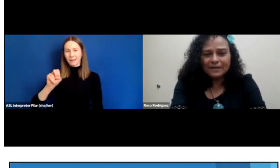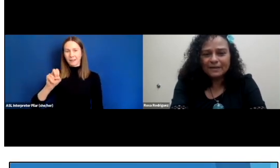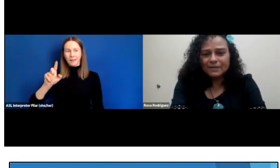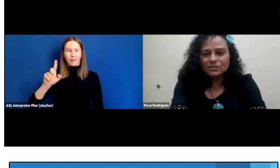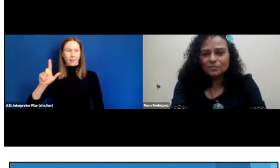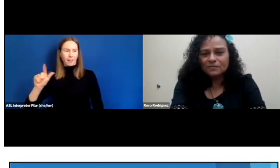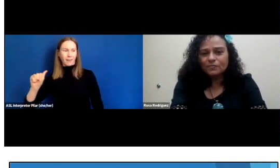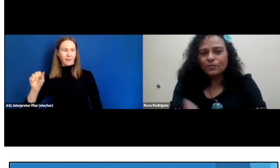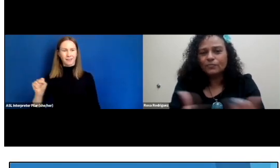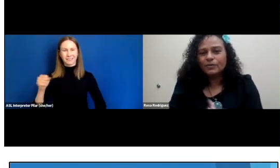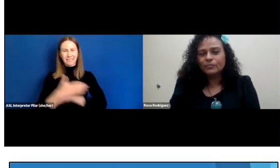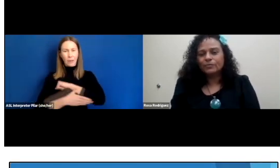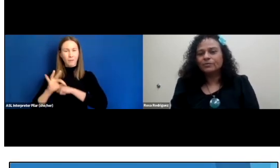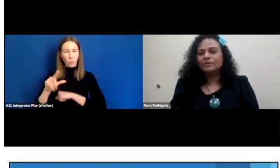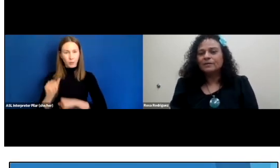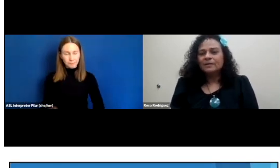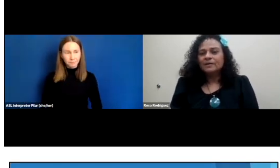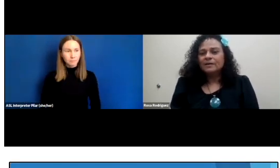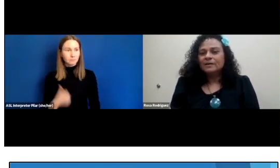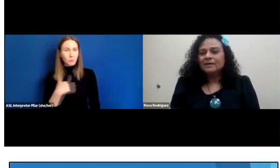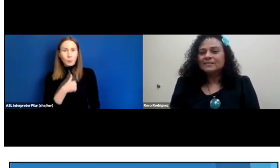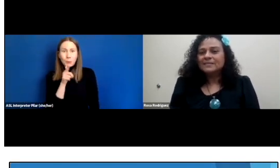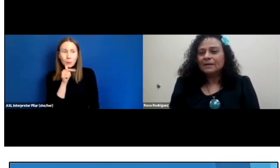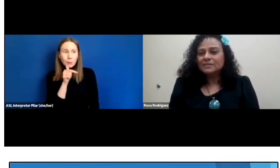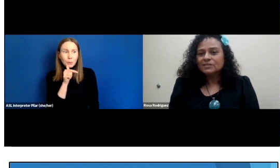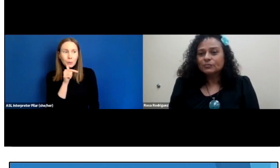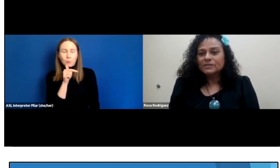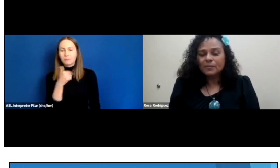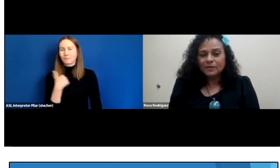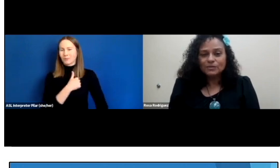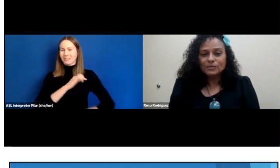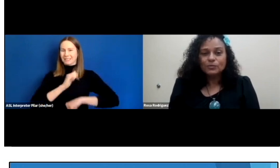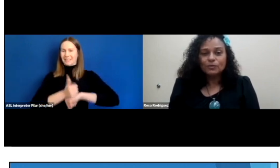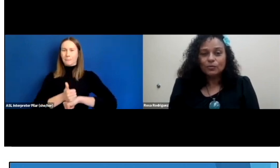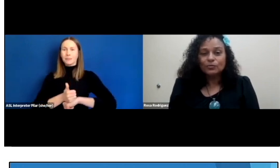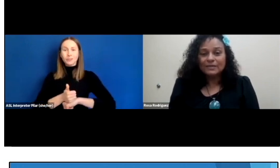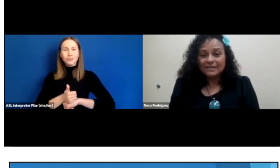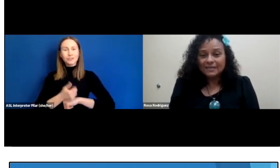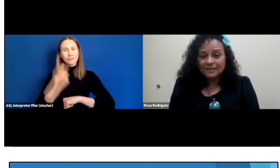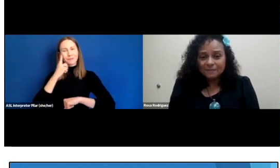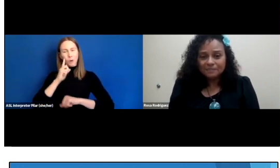Like I mentioned before, we were established as the response to a local need